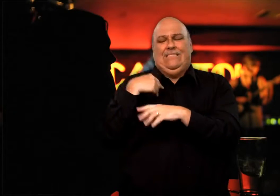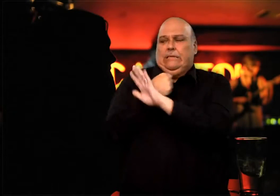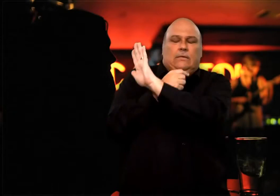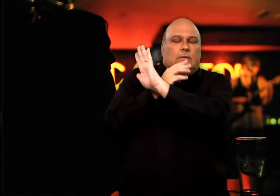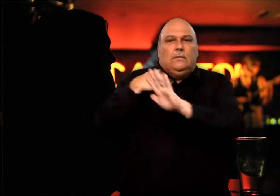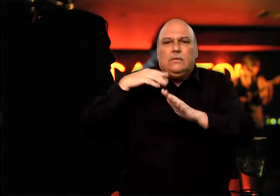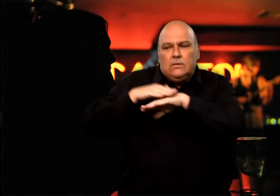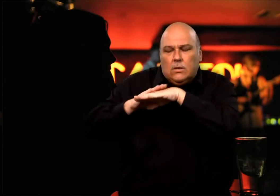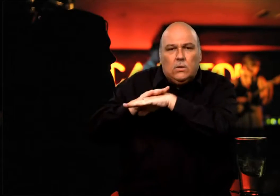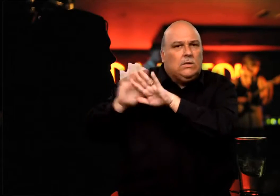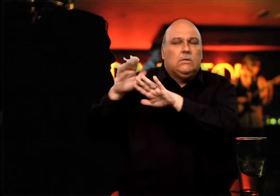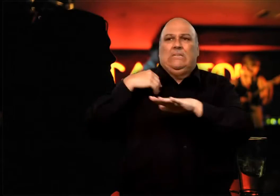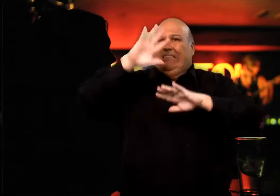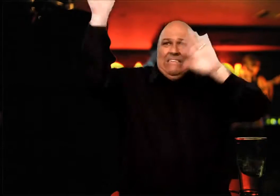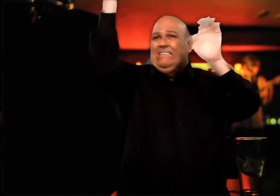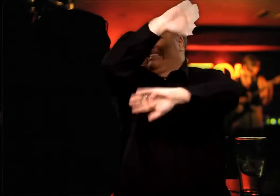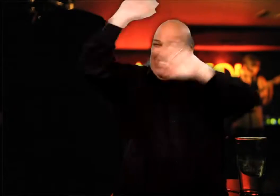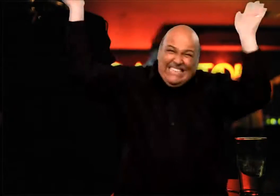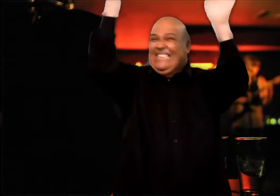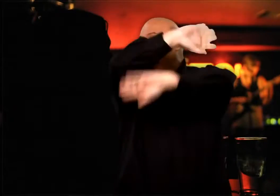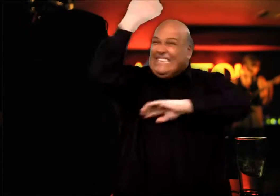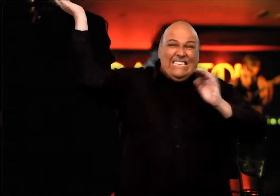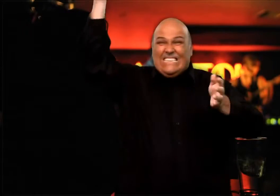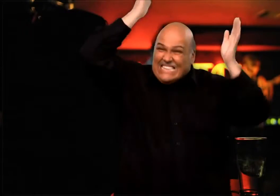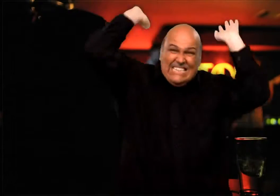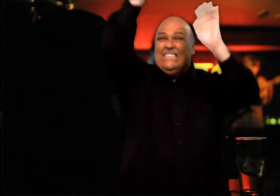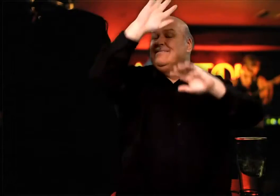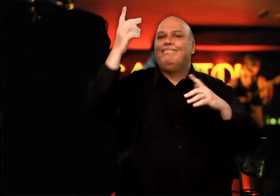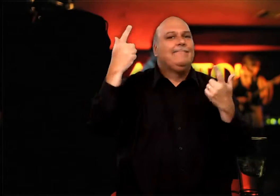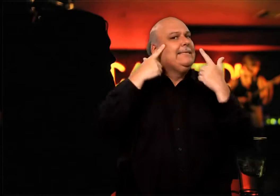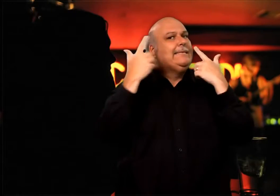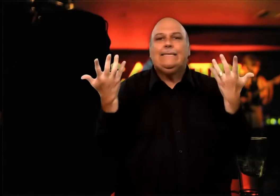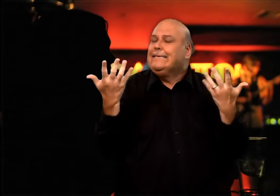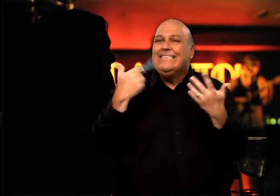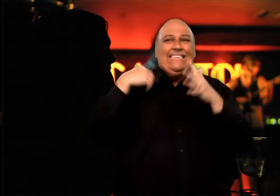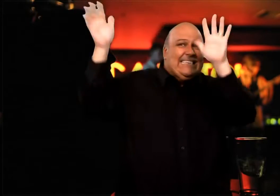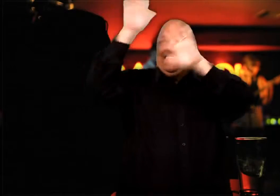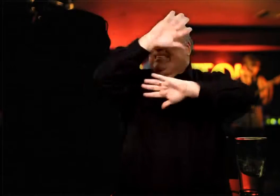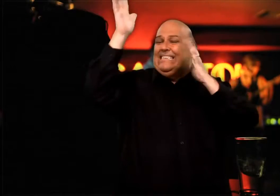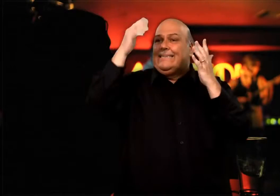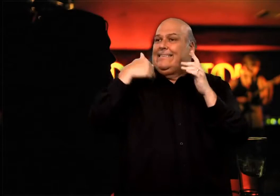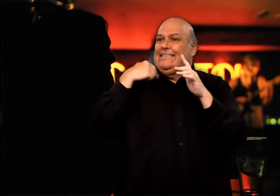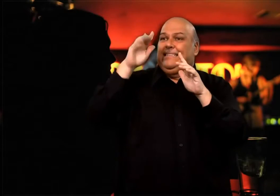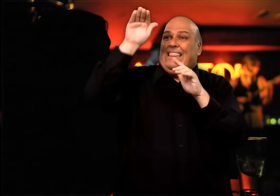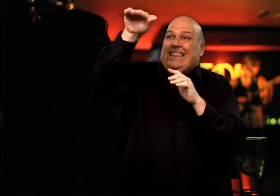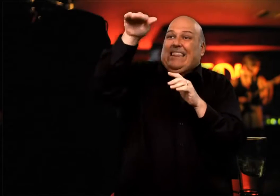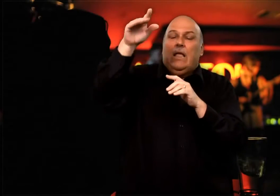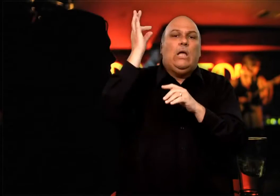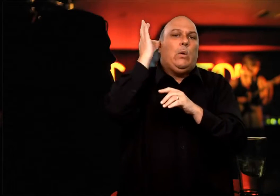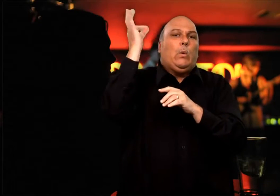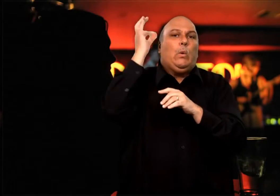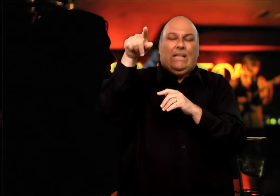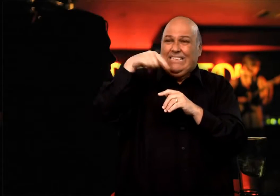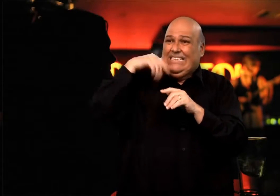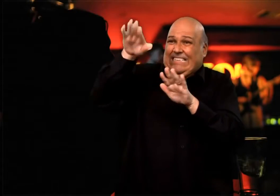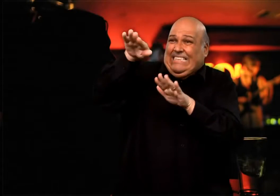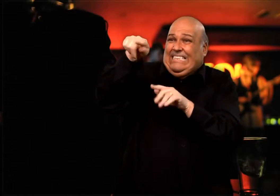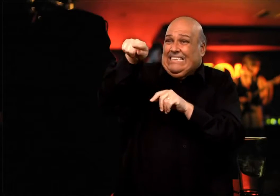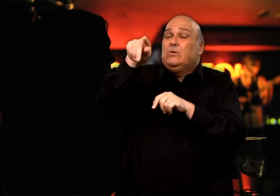Eventually, he got it and tapped another person on his right, another hearing person instead. I started over again, with a sigh, trying patiently as it was not possible for